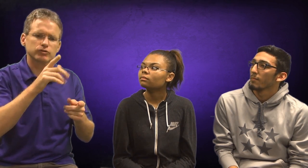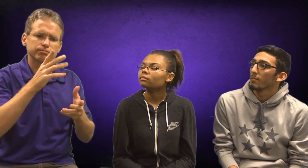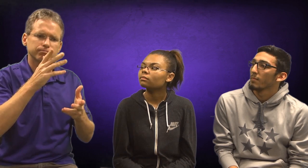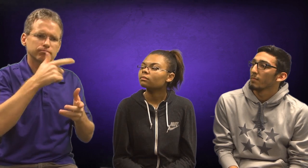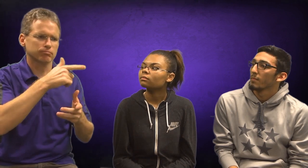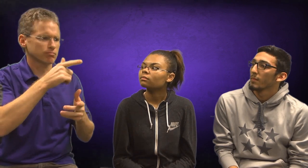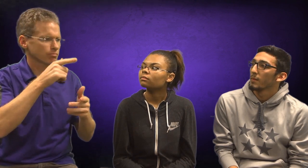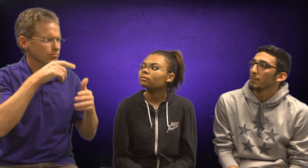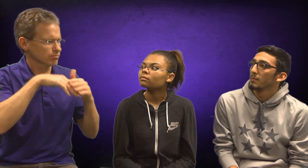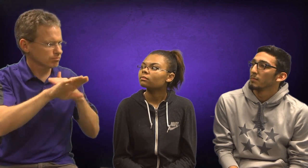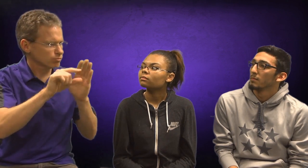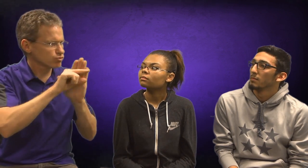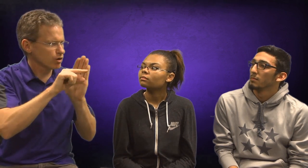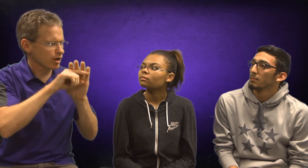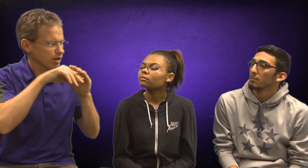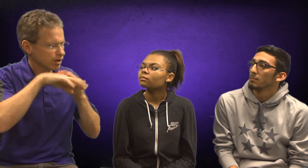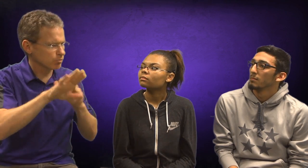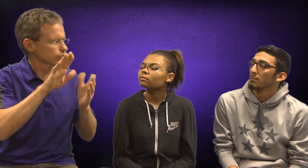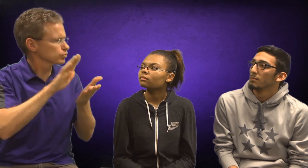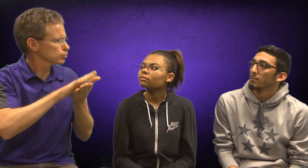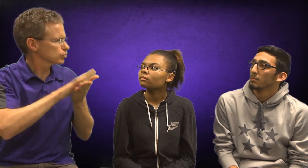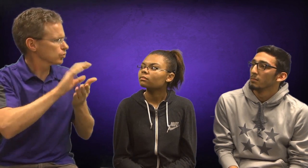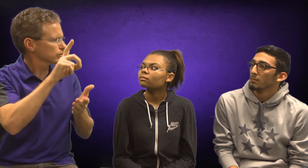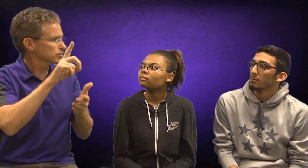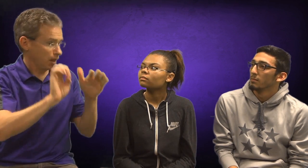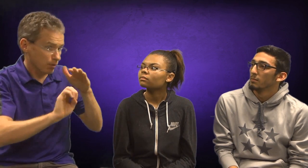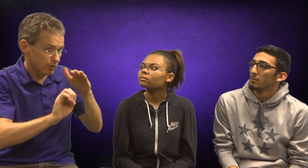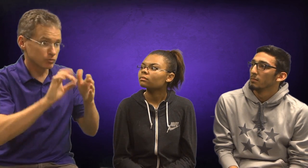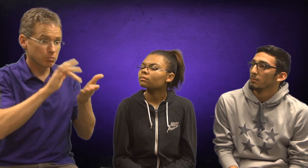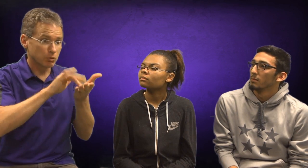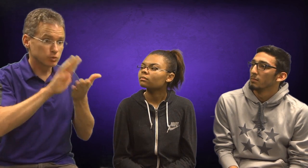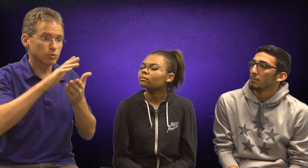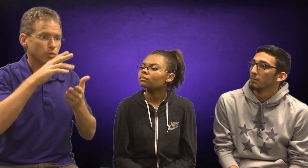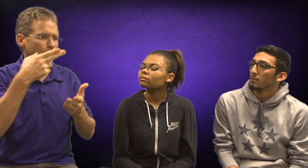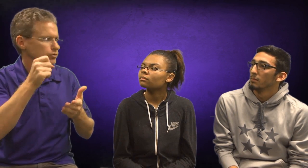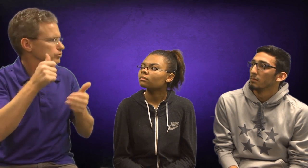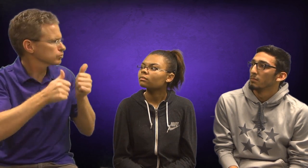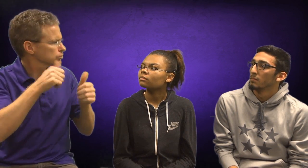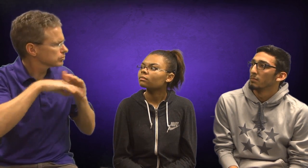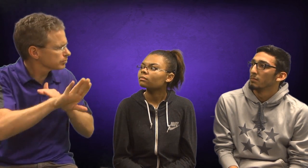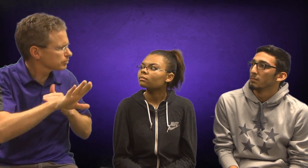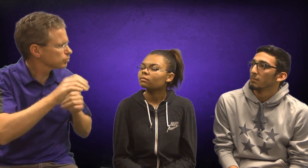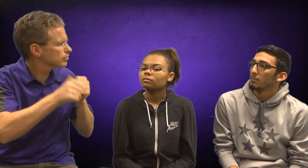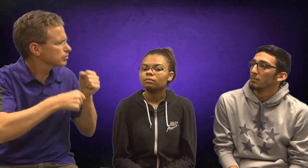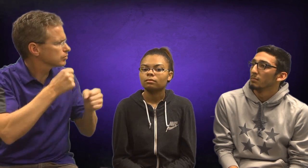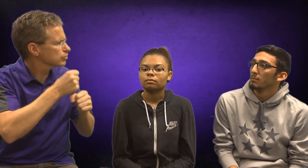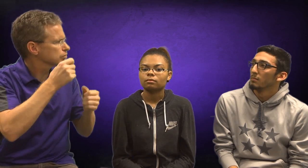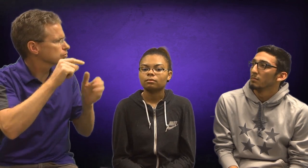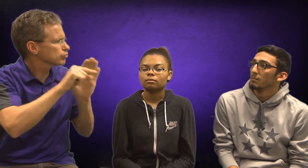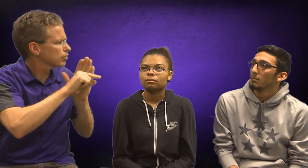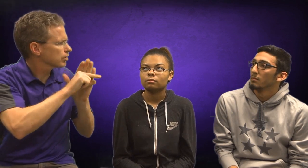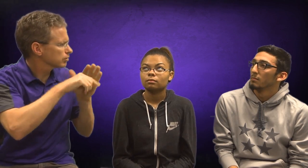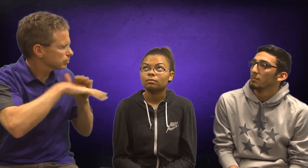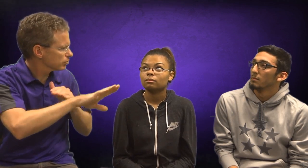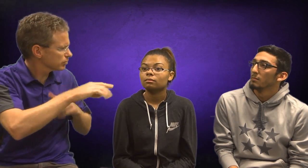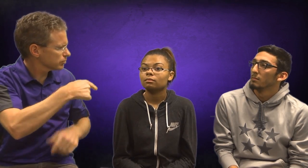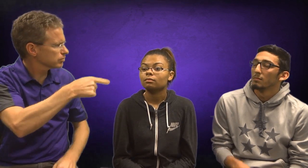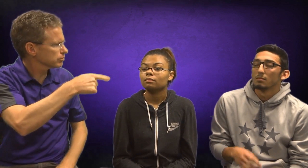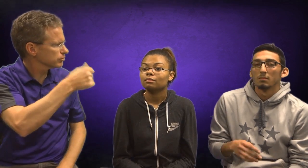Anyways, so what grade did you come into OSD?